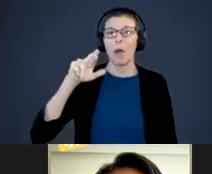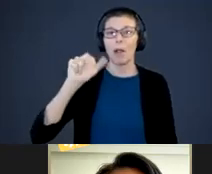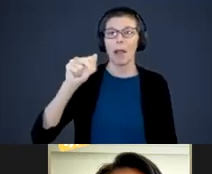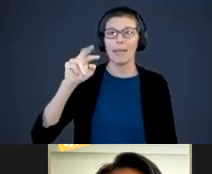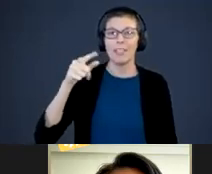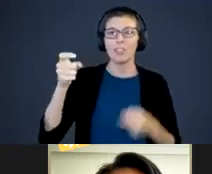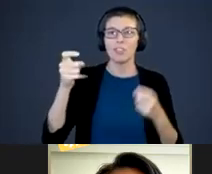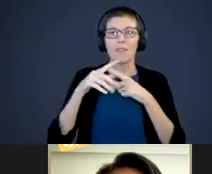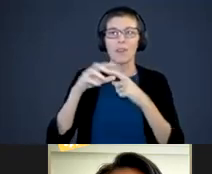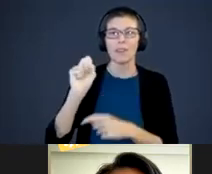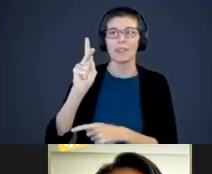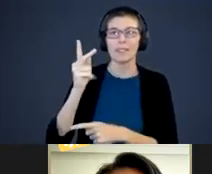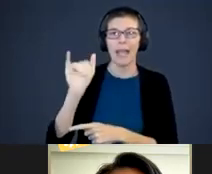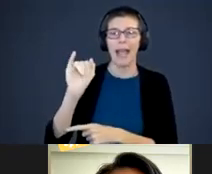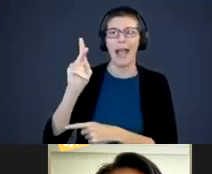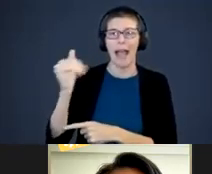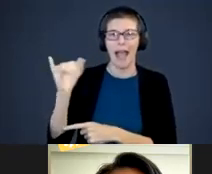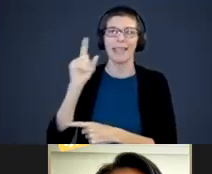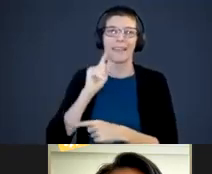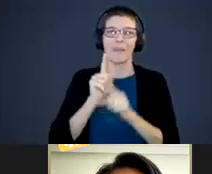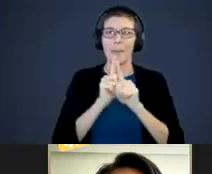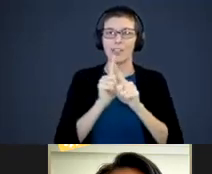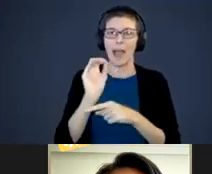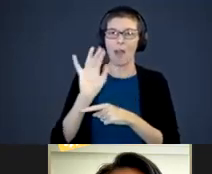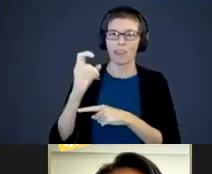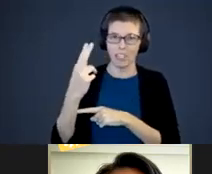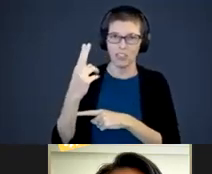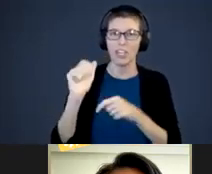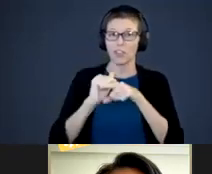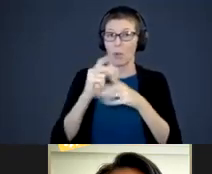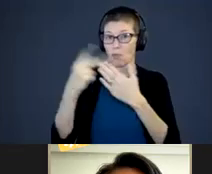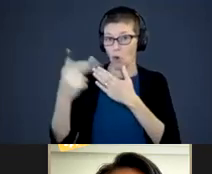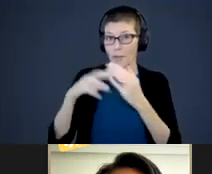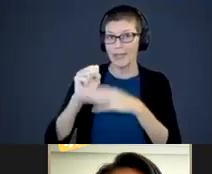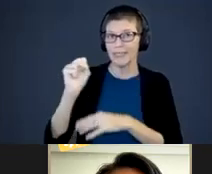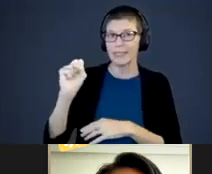and Deaf Mentor Outreach training program at Ski-Hi Institute at Utah